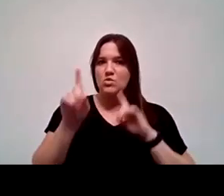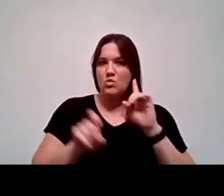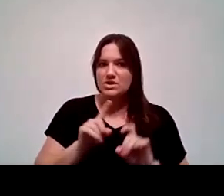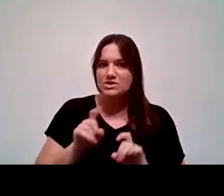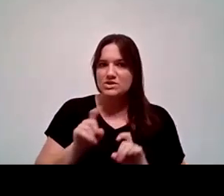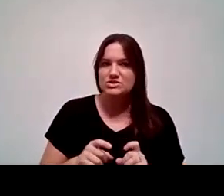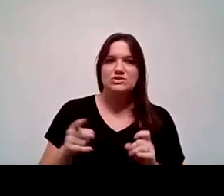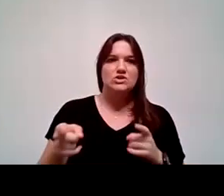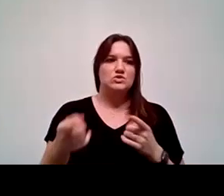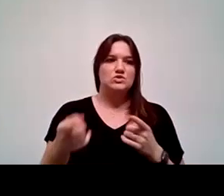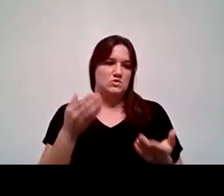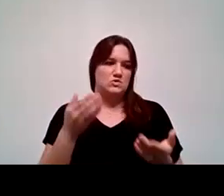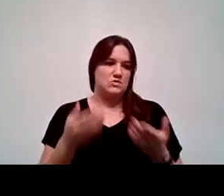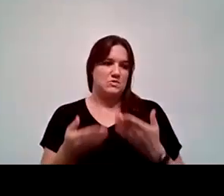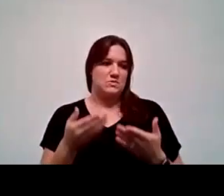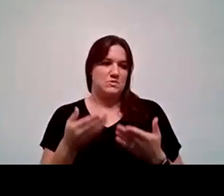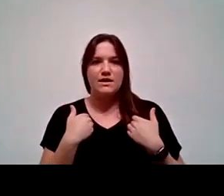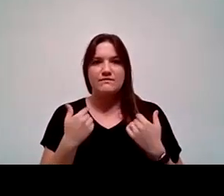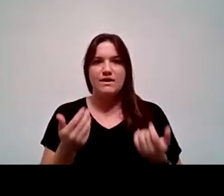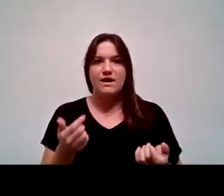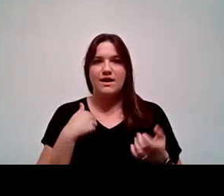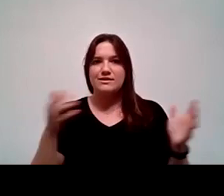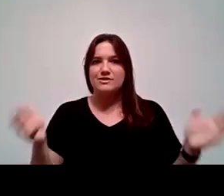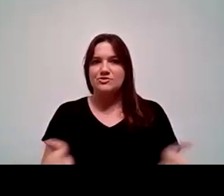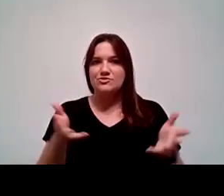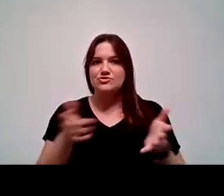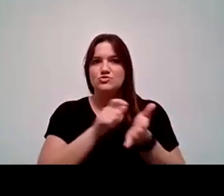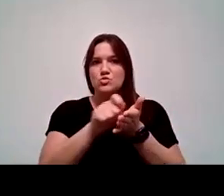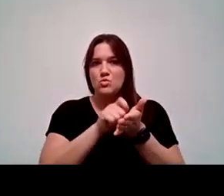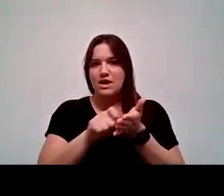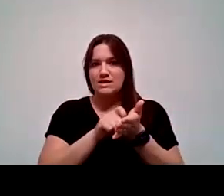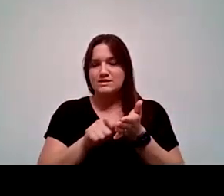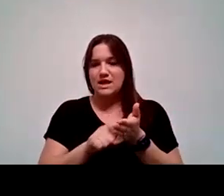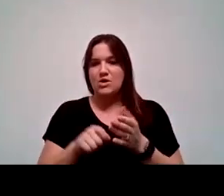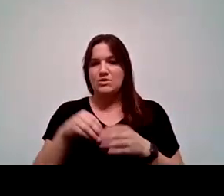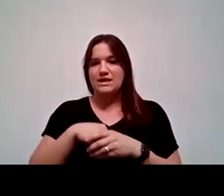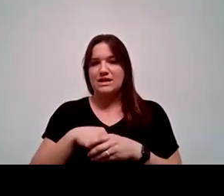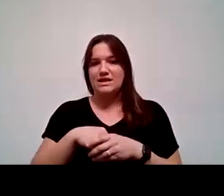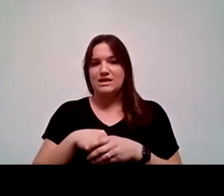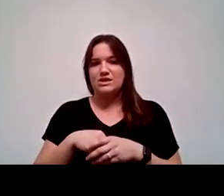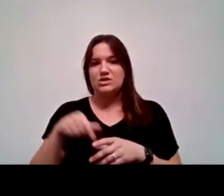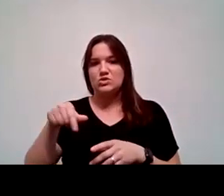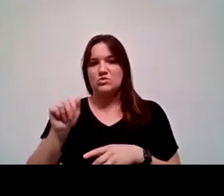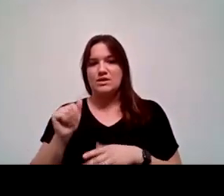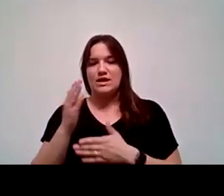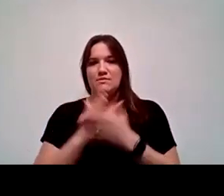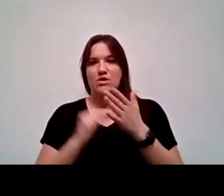that you may have, I would encourage you to write them down in the Q&A section. If we have time at the end,